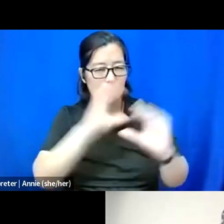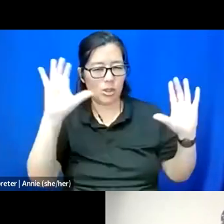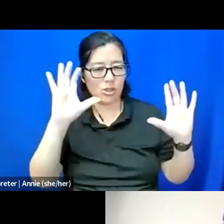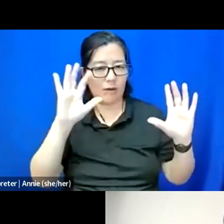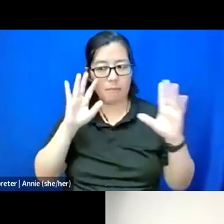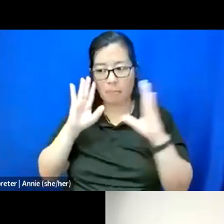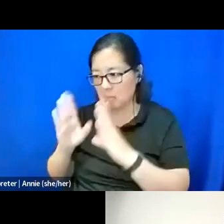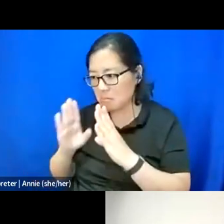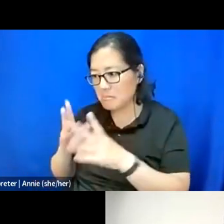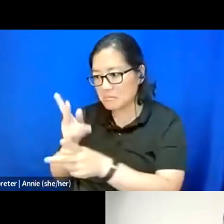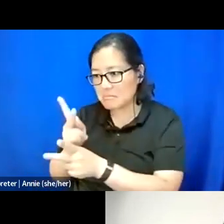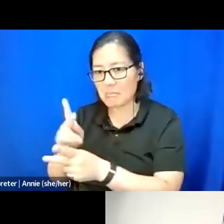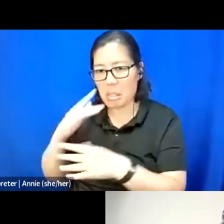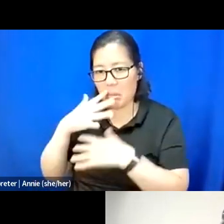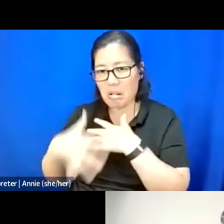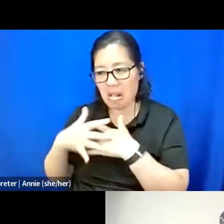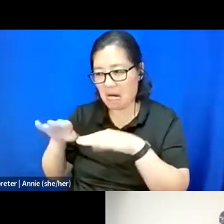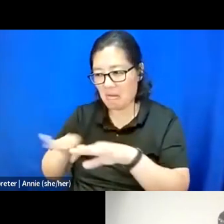like, that's very evocative, right?